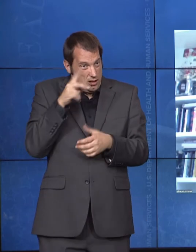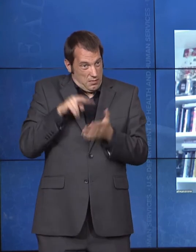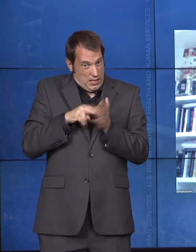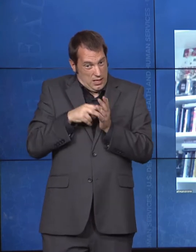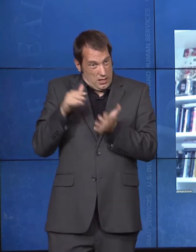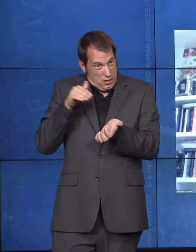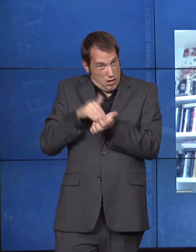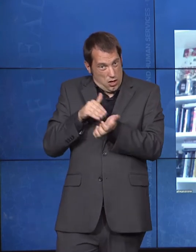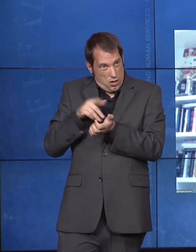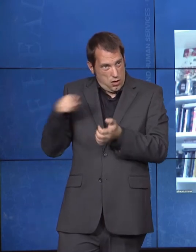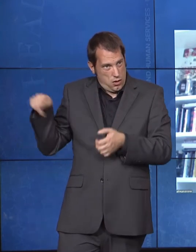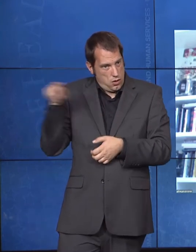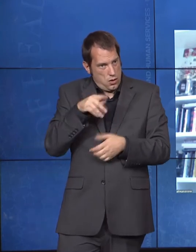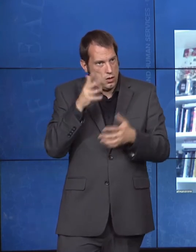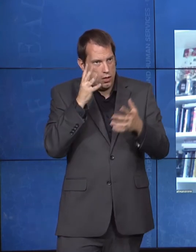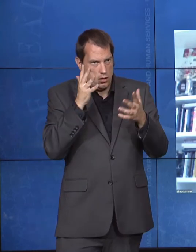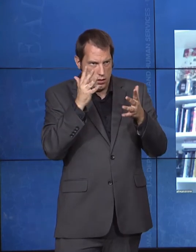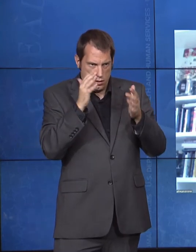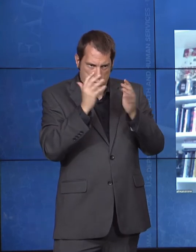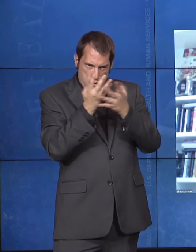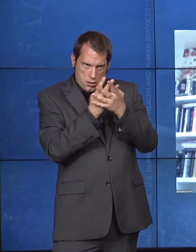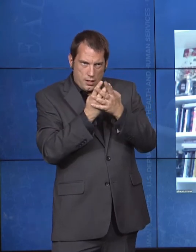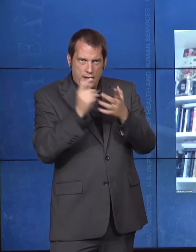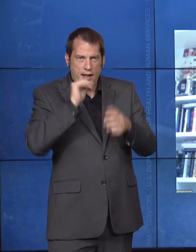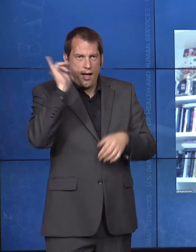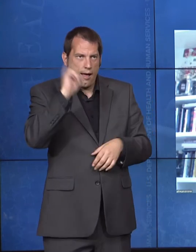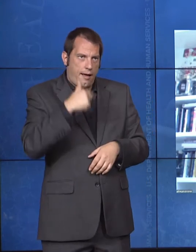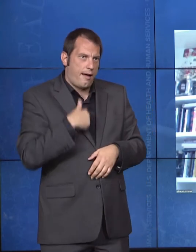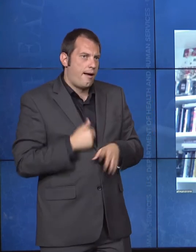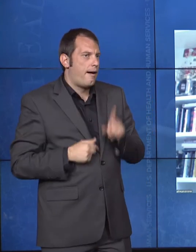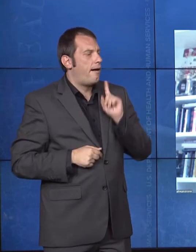life than you are based on impermissible criteria.